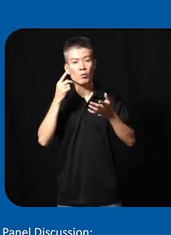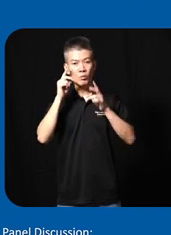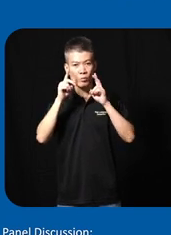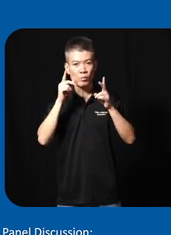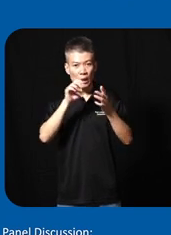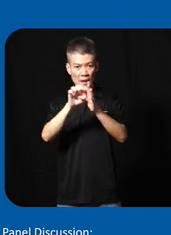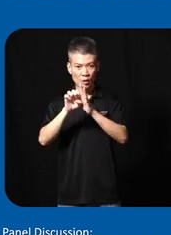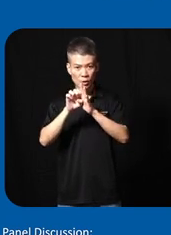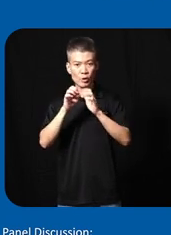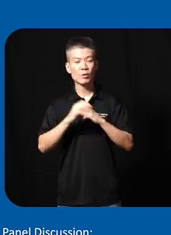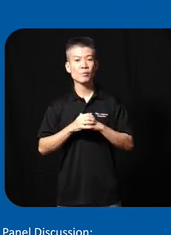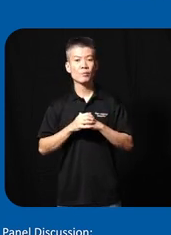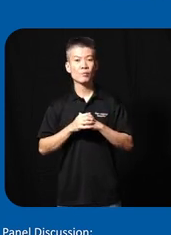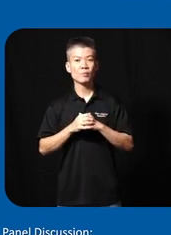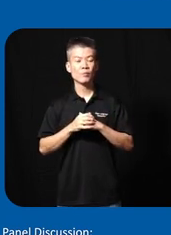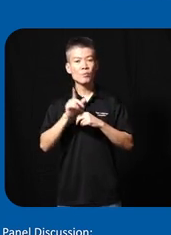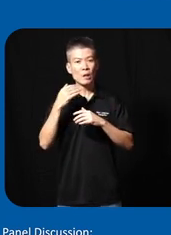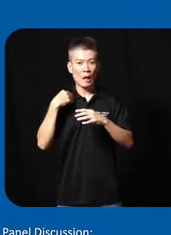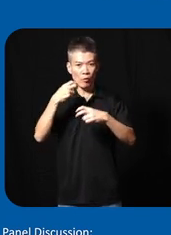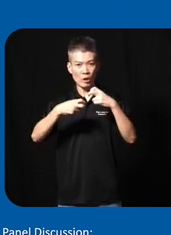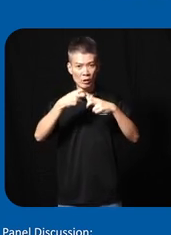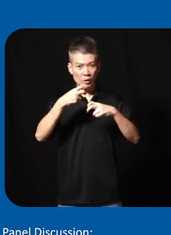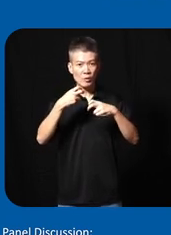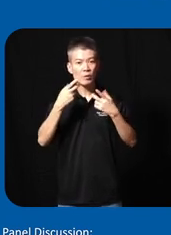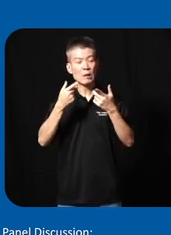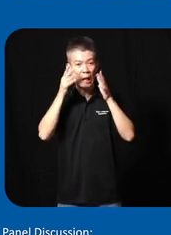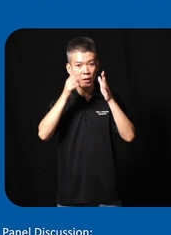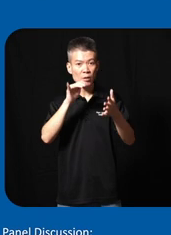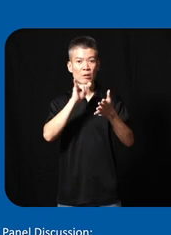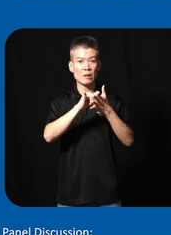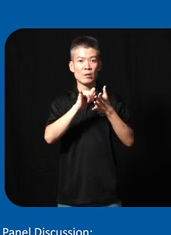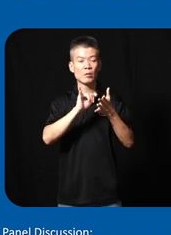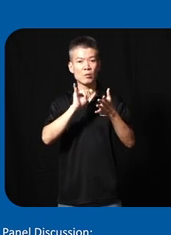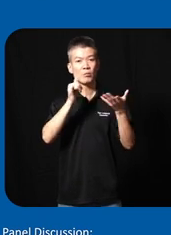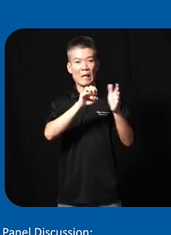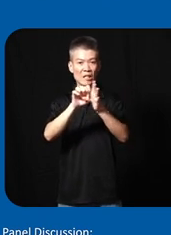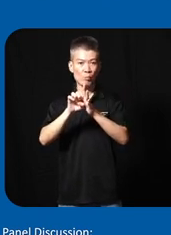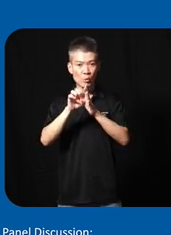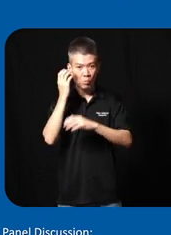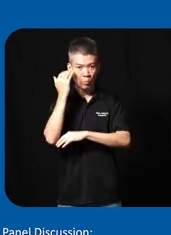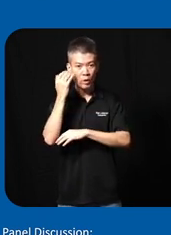exhibition uh they have difficulty in attending this kind of exhibitions because they need sign